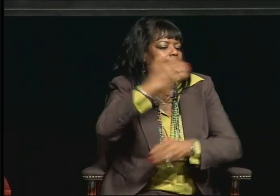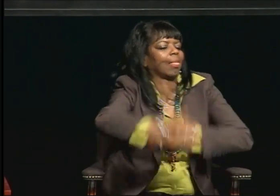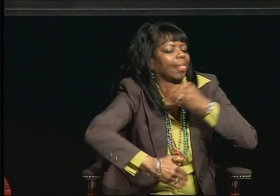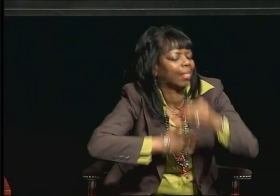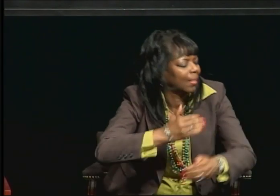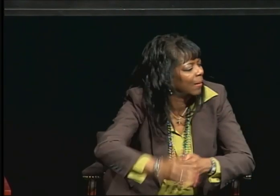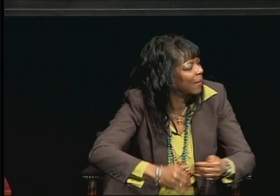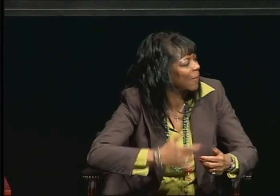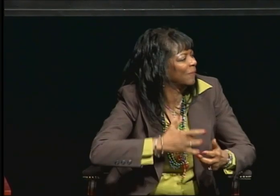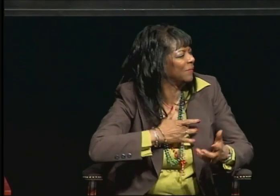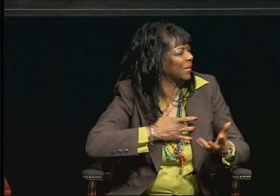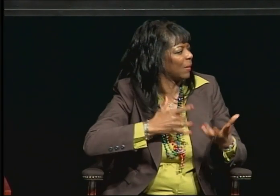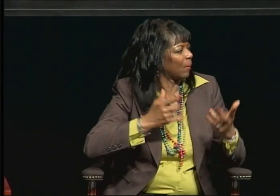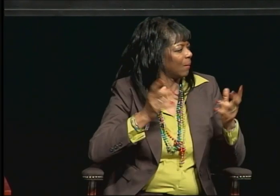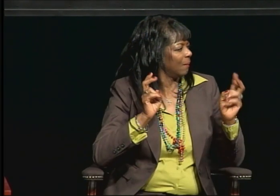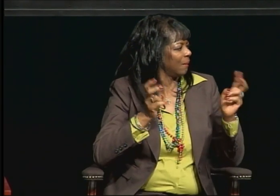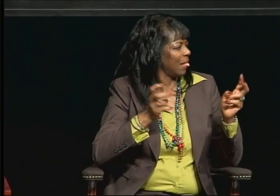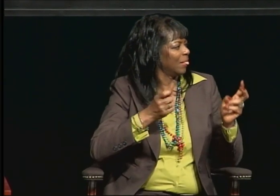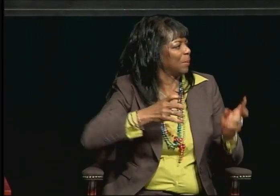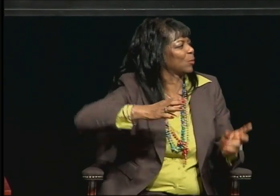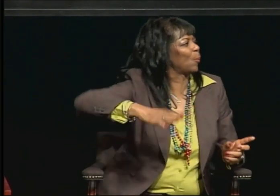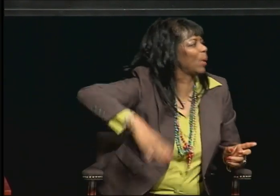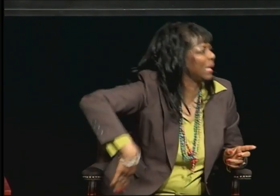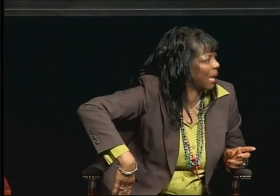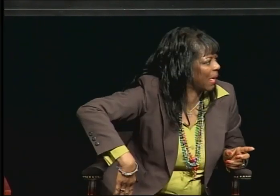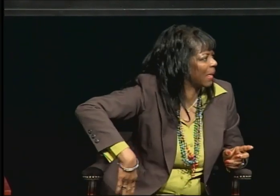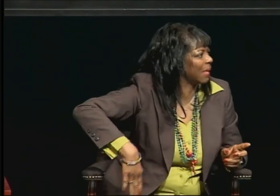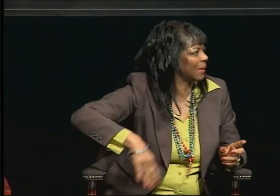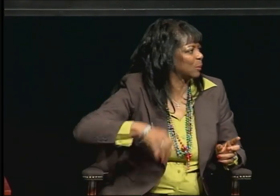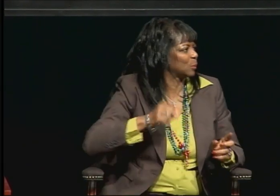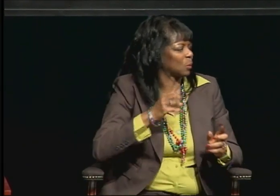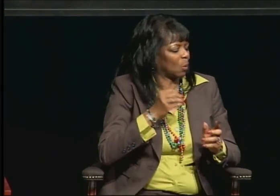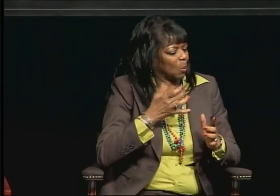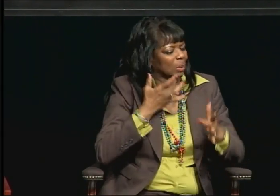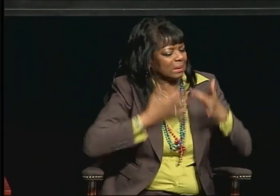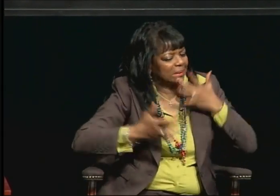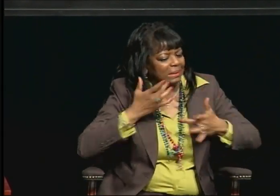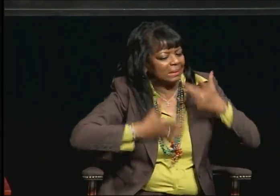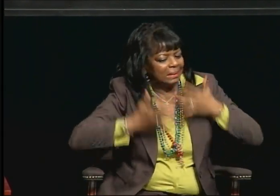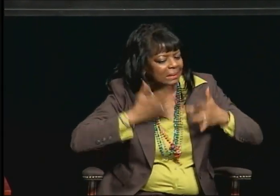without having had that type of organization at the front end of my studies.